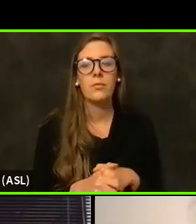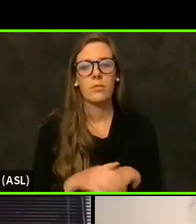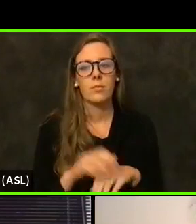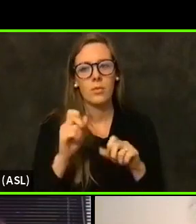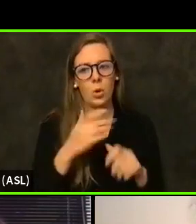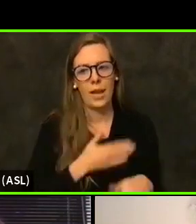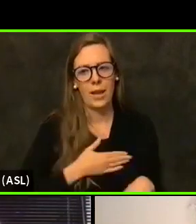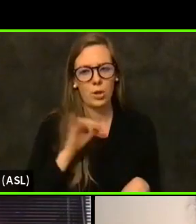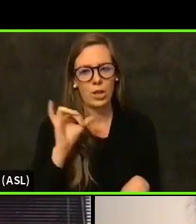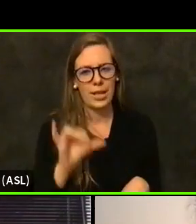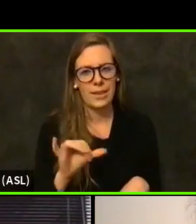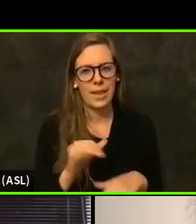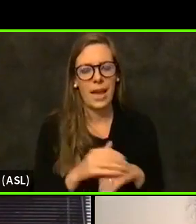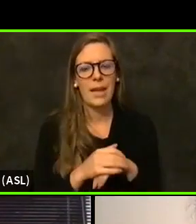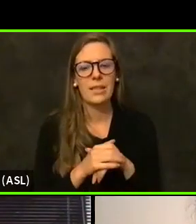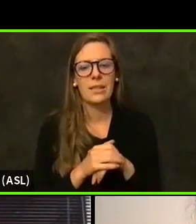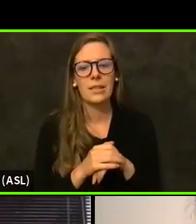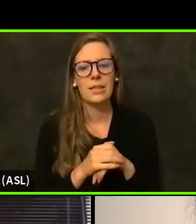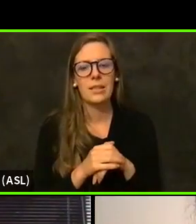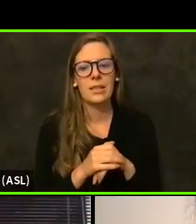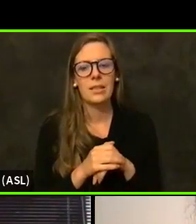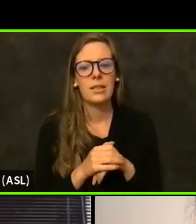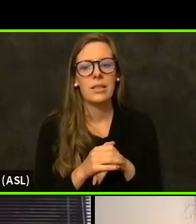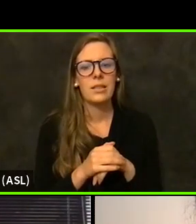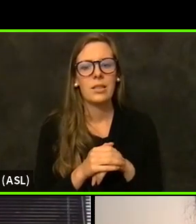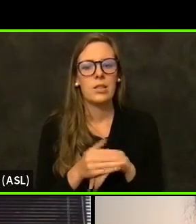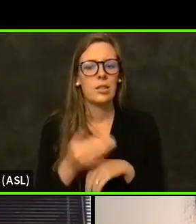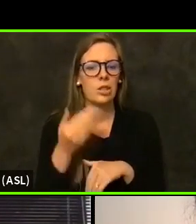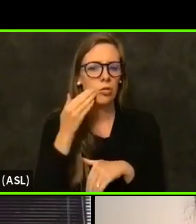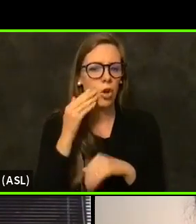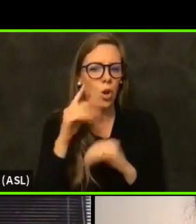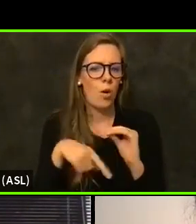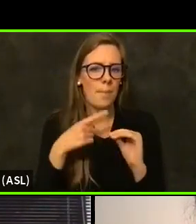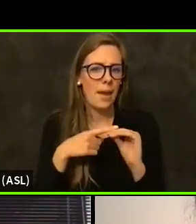about the incidents in our neighboring counties, is there anything doctora Mase